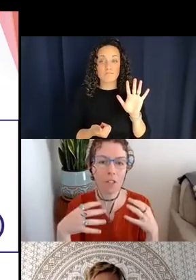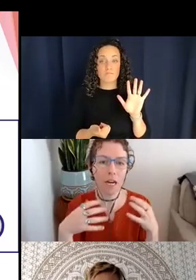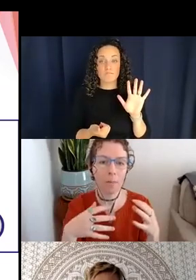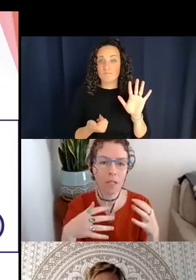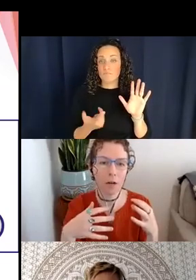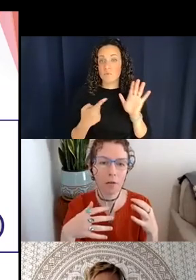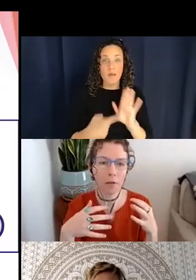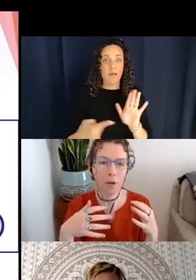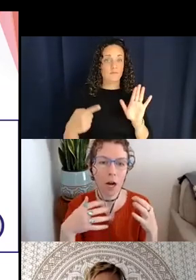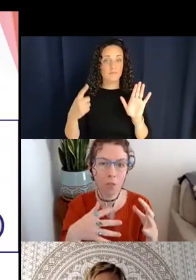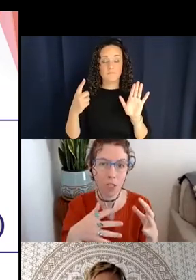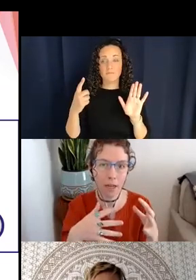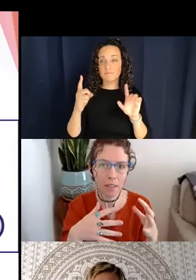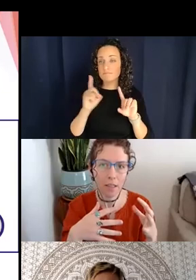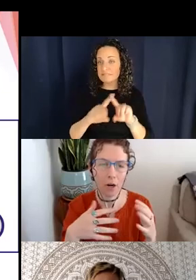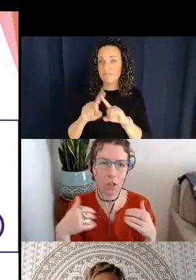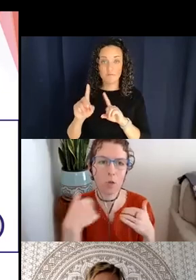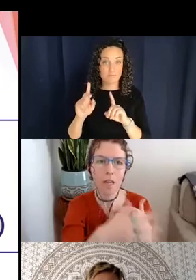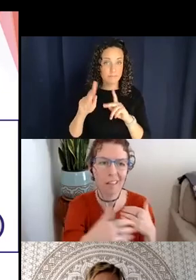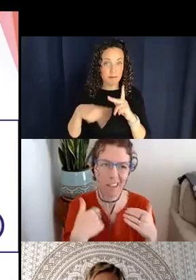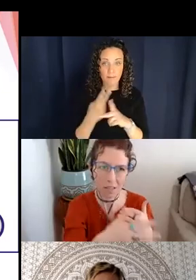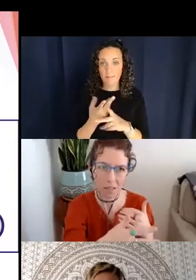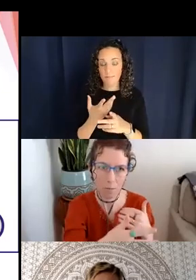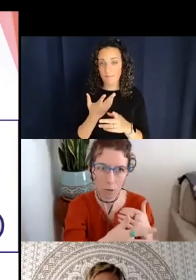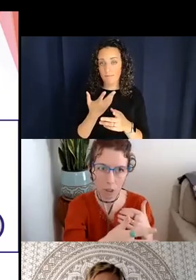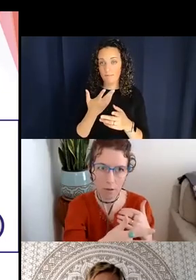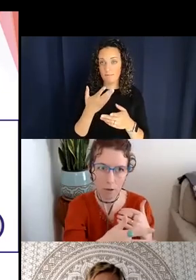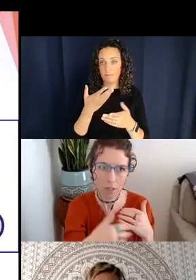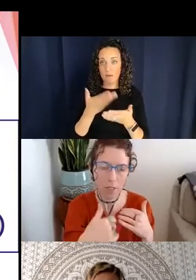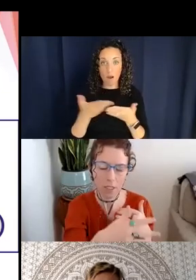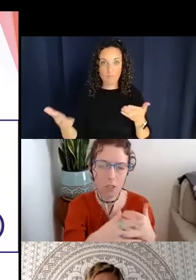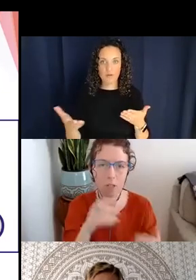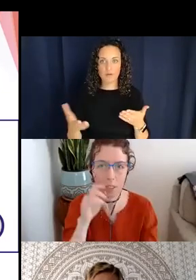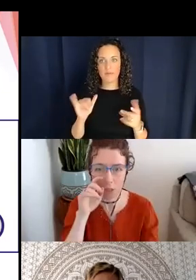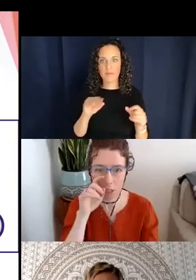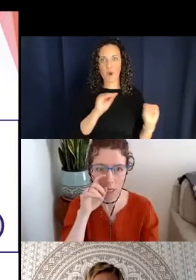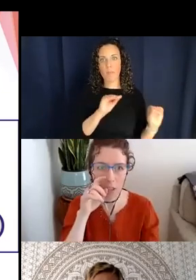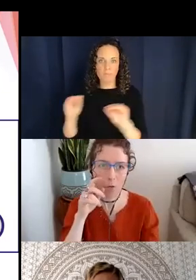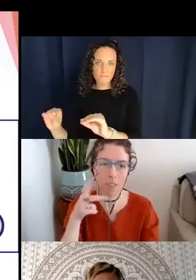types of objects that are doing – or subjects that are doing this motion. So for example